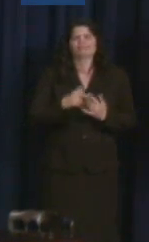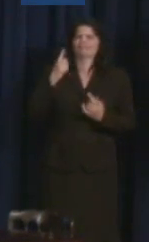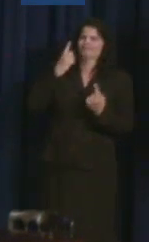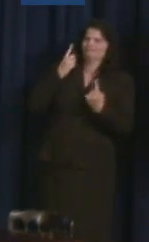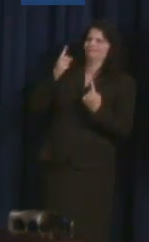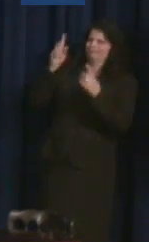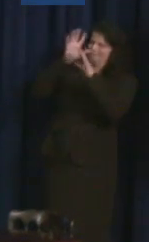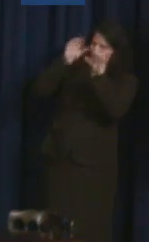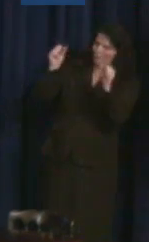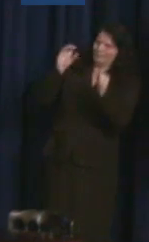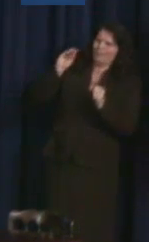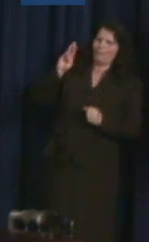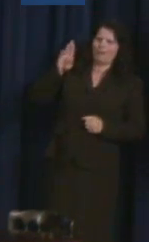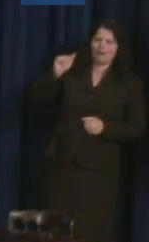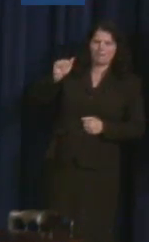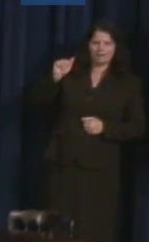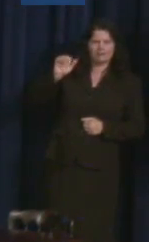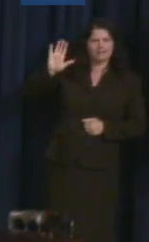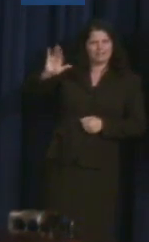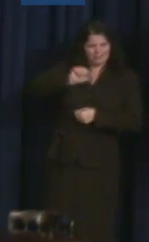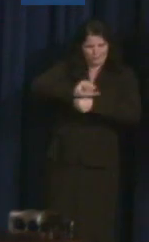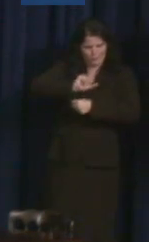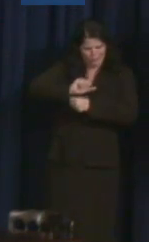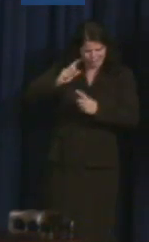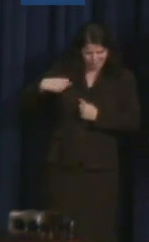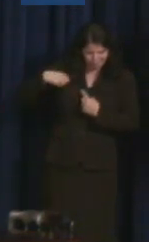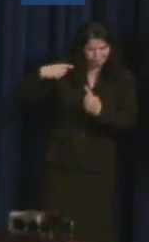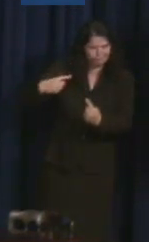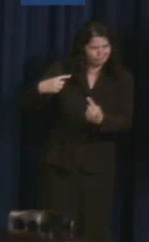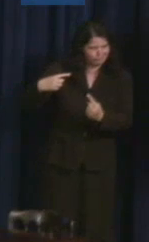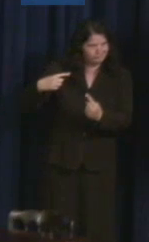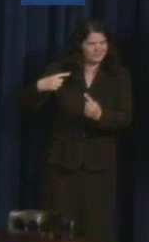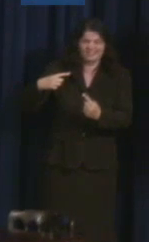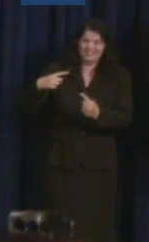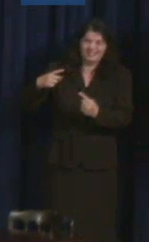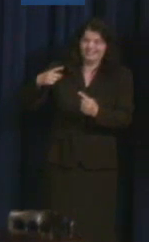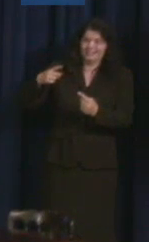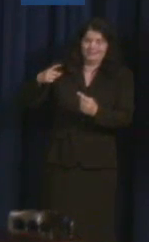philosophy since the day he's been in office -- in fact, since the day he started as a community